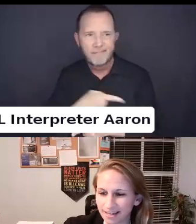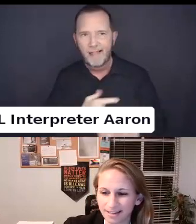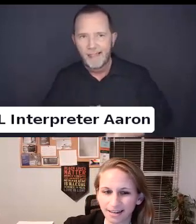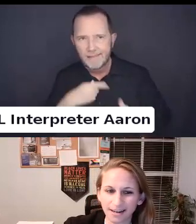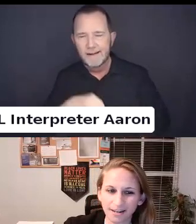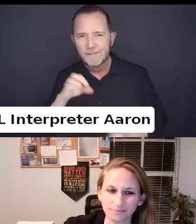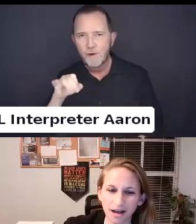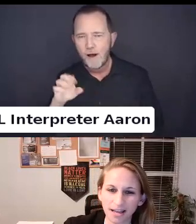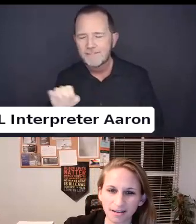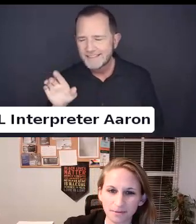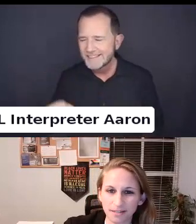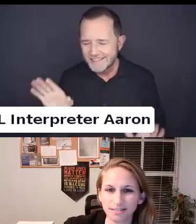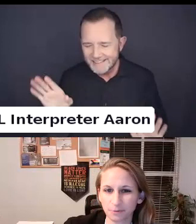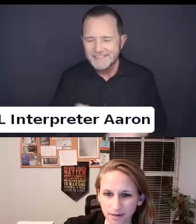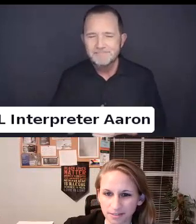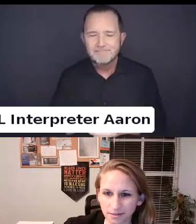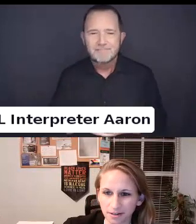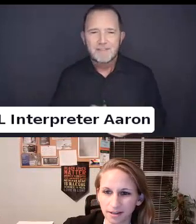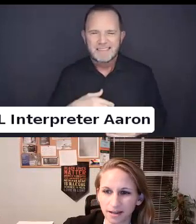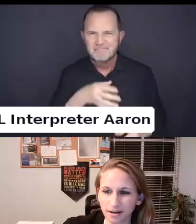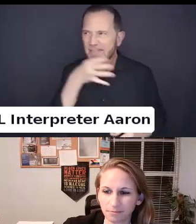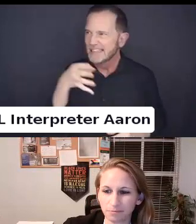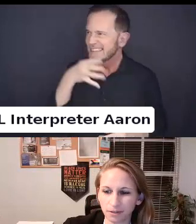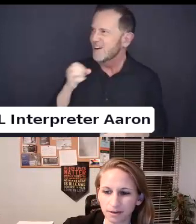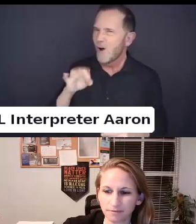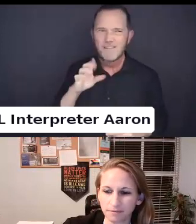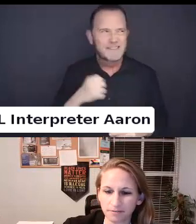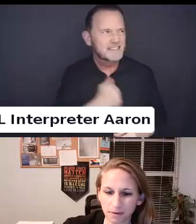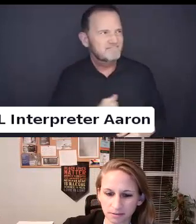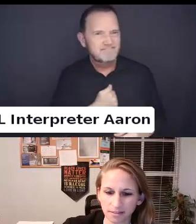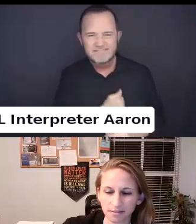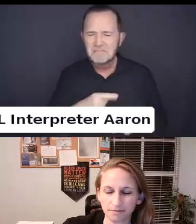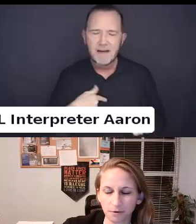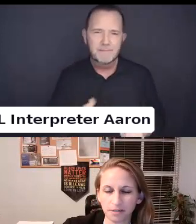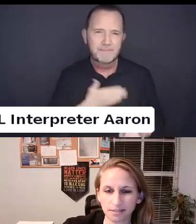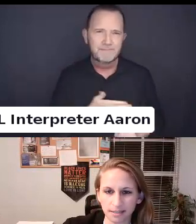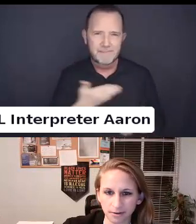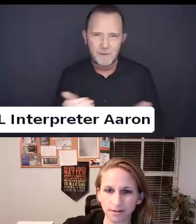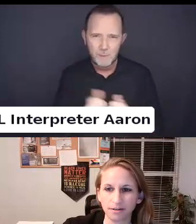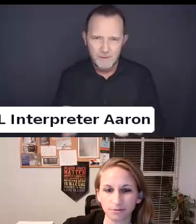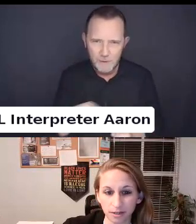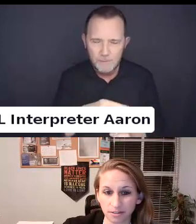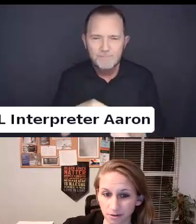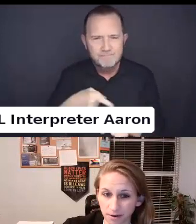I am a civil rights attorney and I really have specialized in focused on transgender